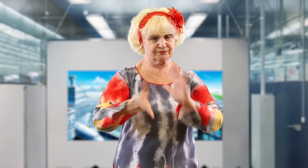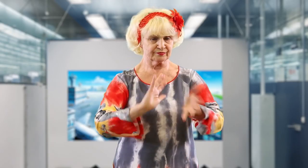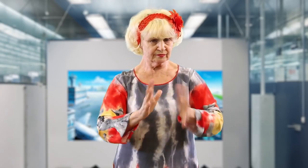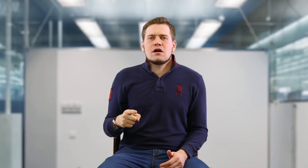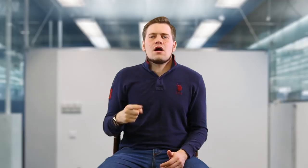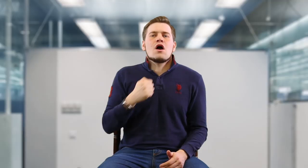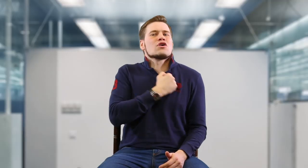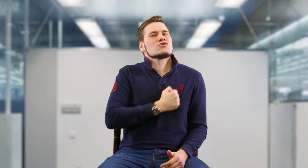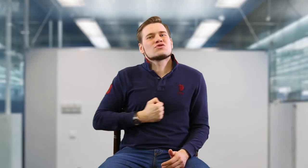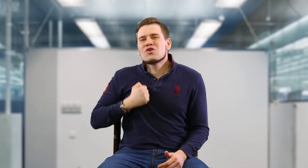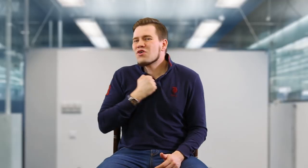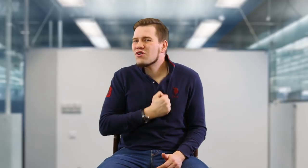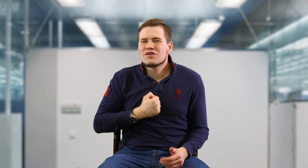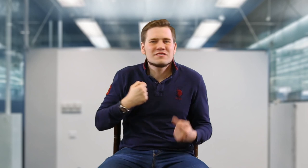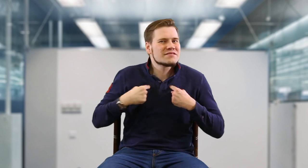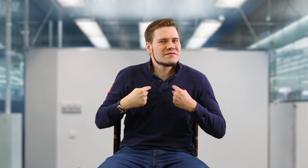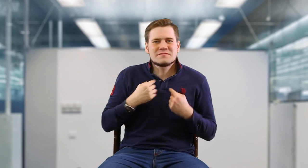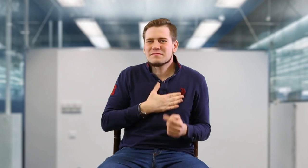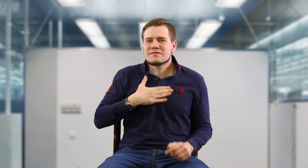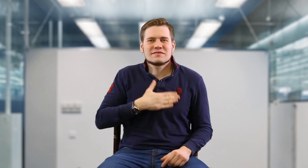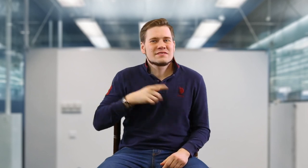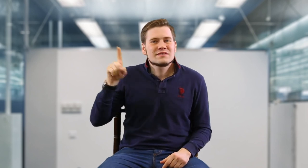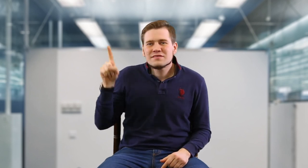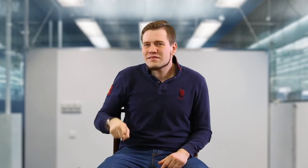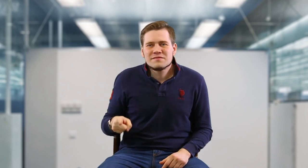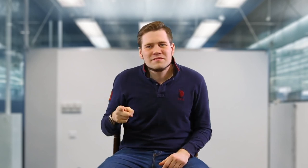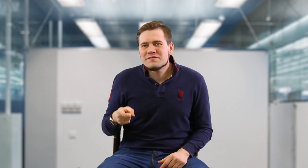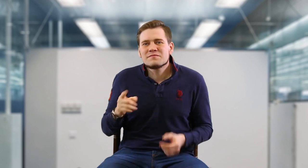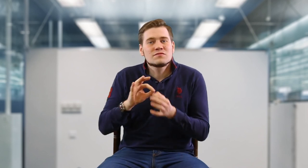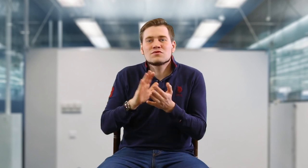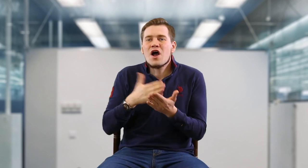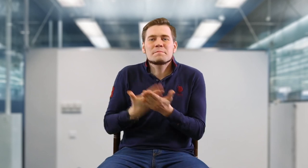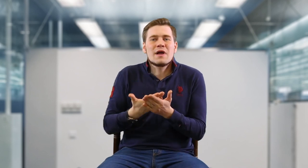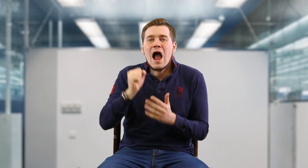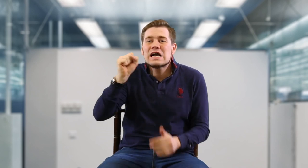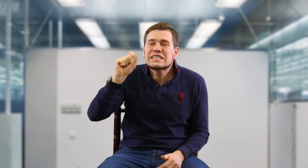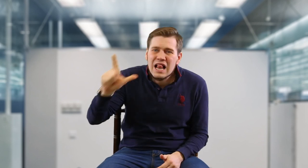[Deaf Man]: No, no. I am sorry. I need an interpreter who knows ASL.